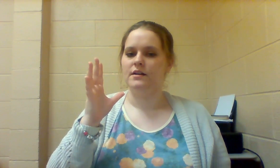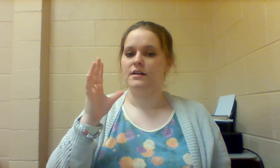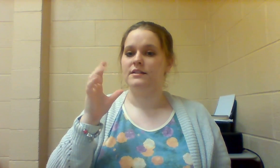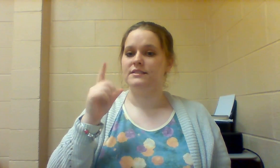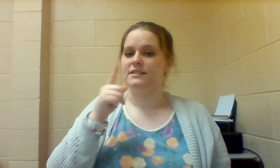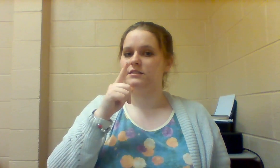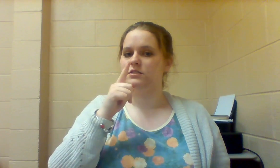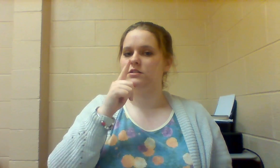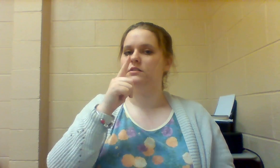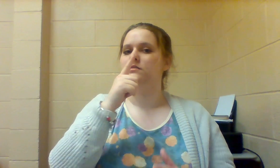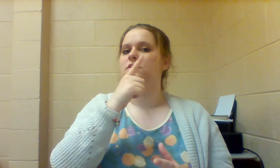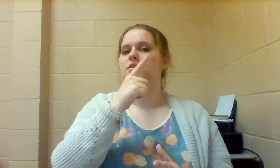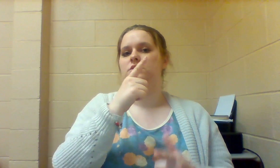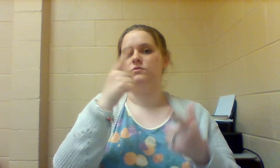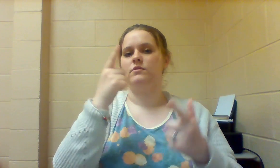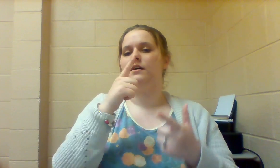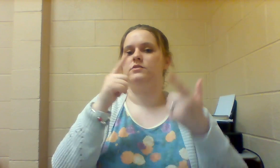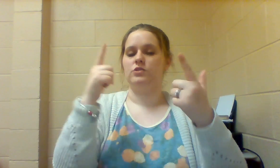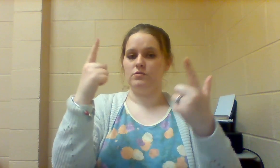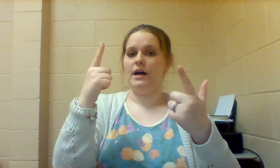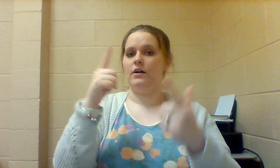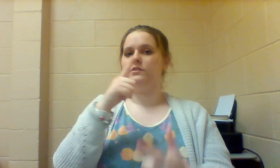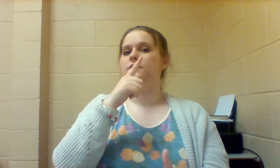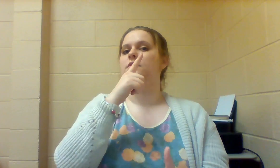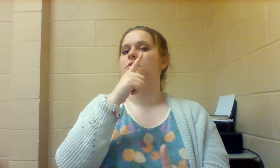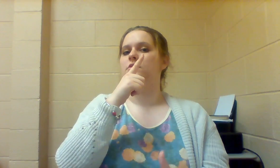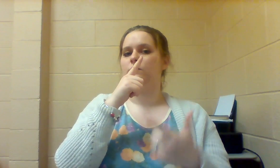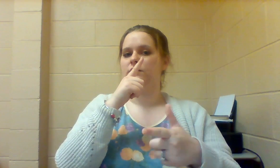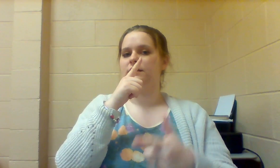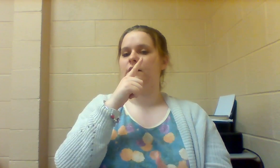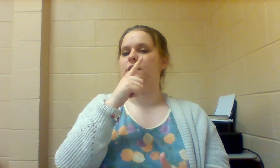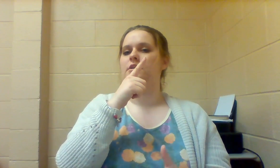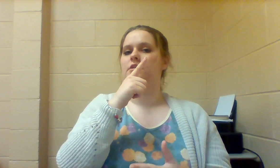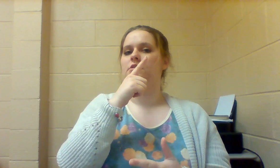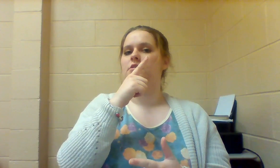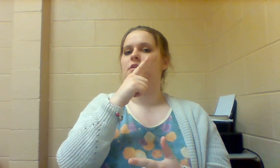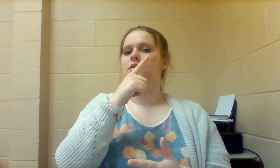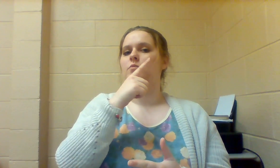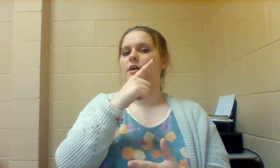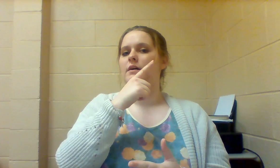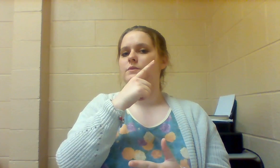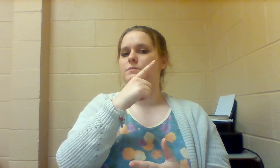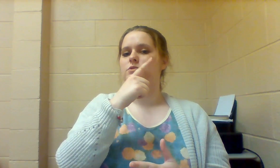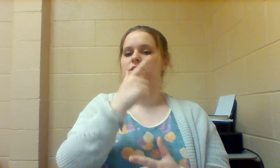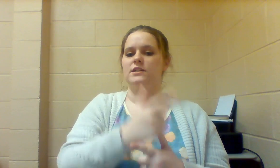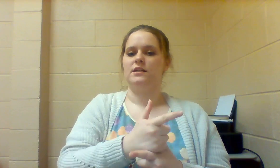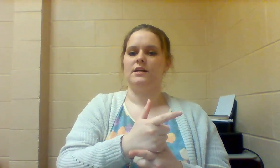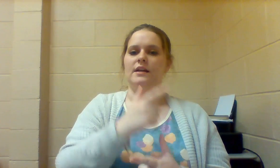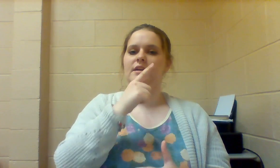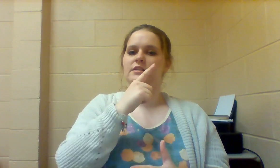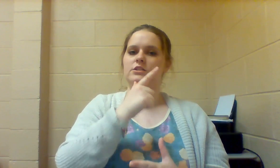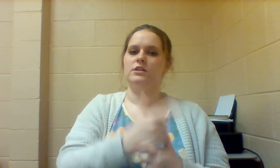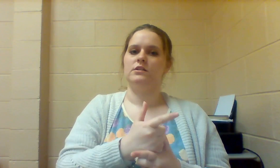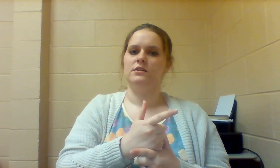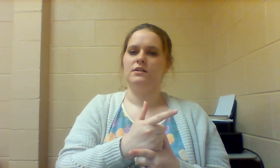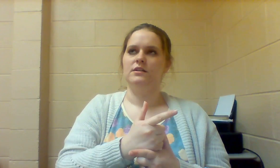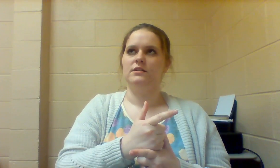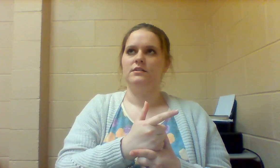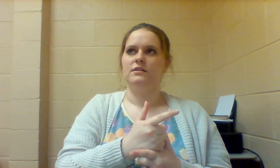SISTER so 2 Ls 1 is down here and 1 comes from your chin and they hit each other